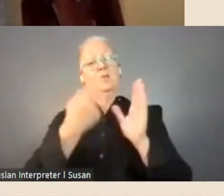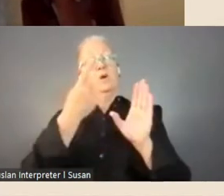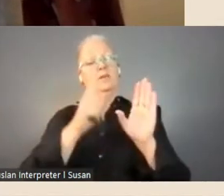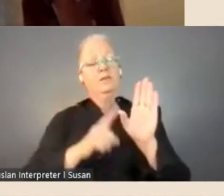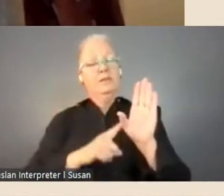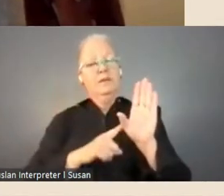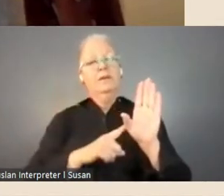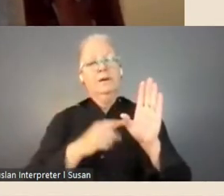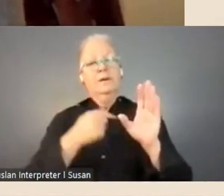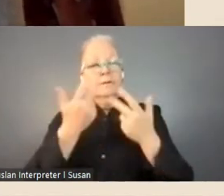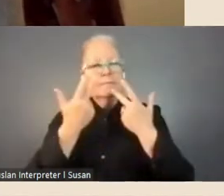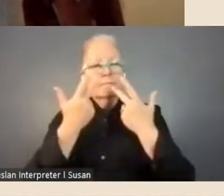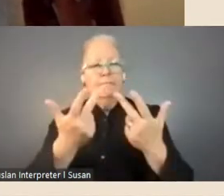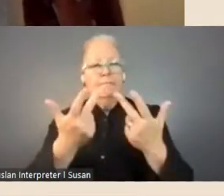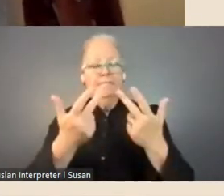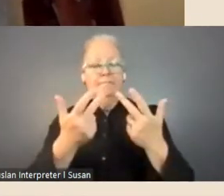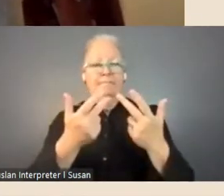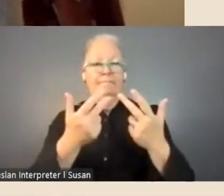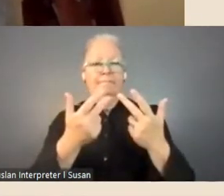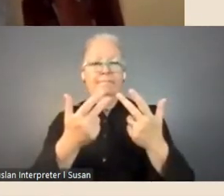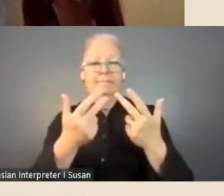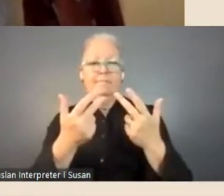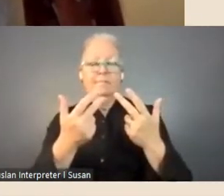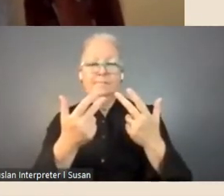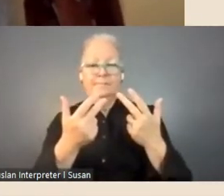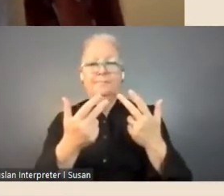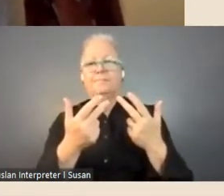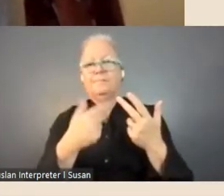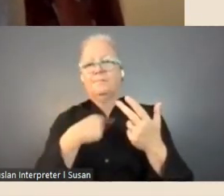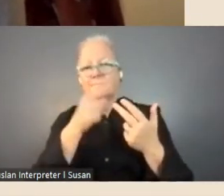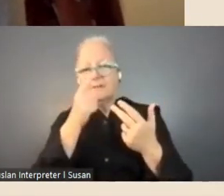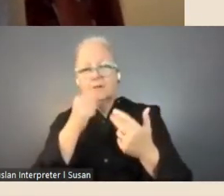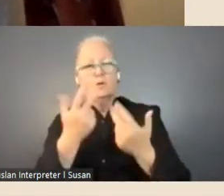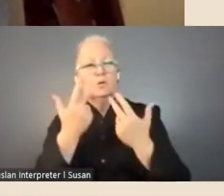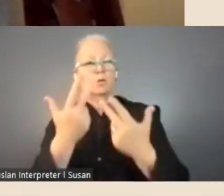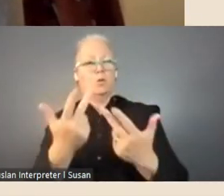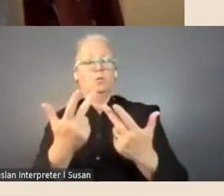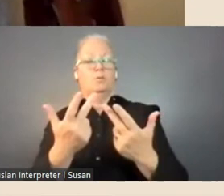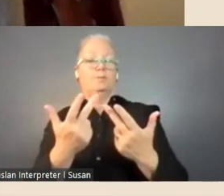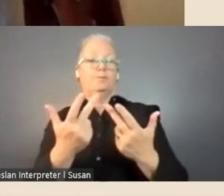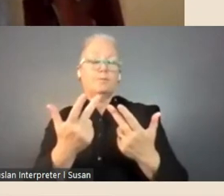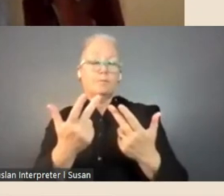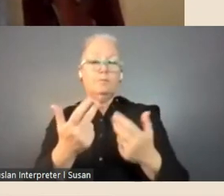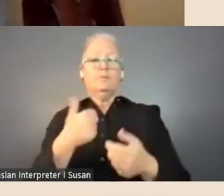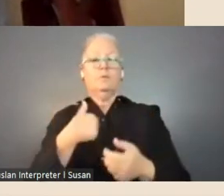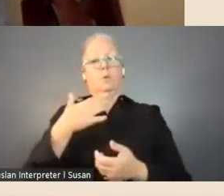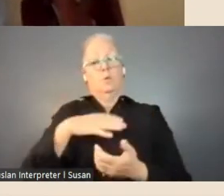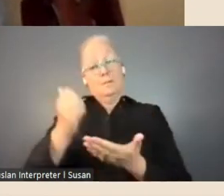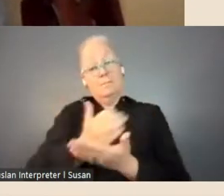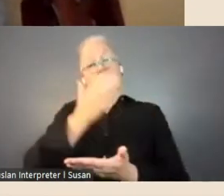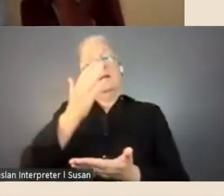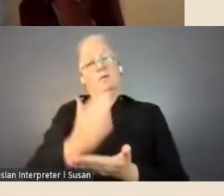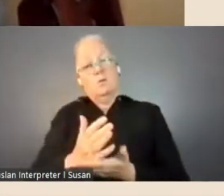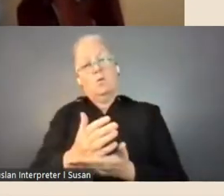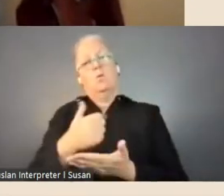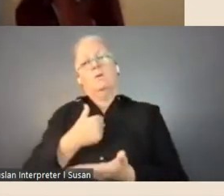able to sort of bring to the fore that we want to make sure we're supporting everyone to be able to